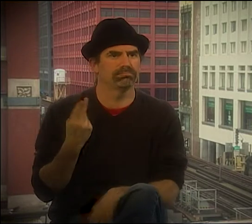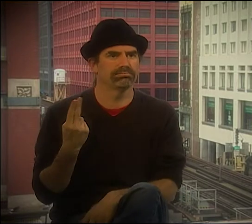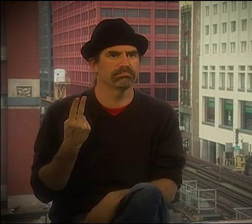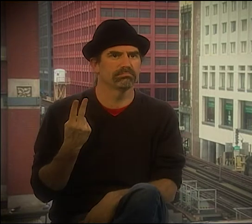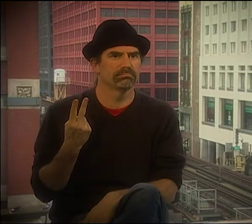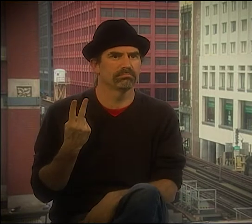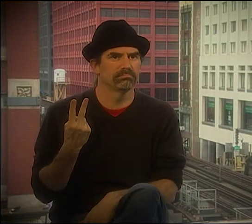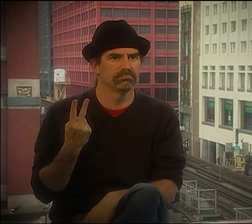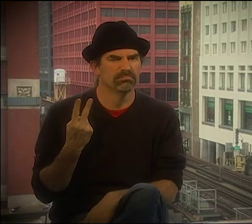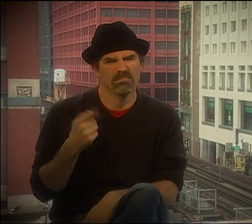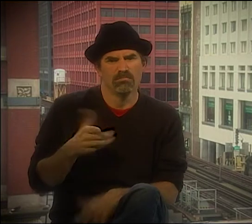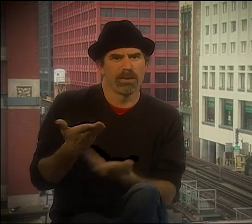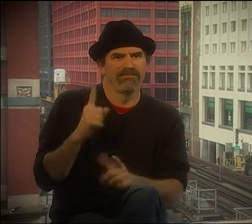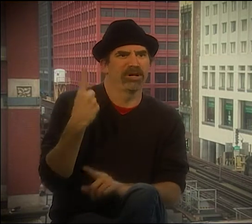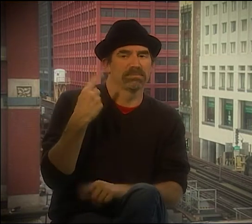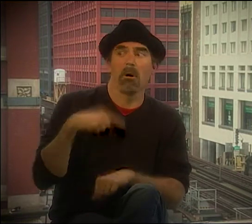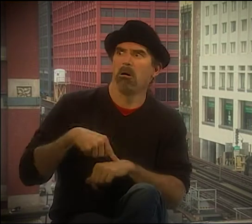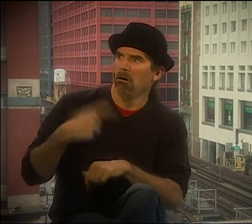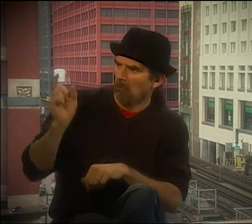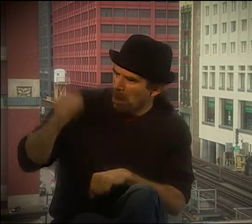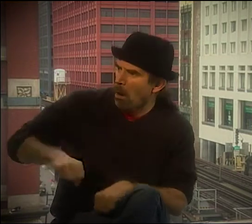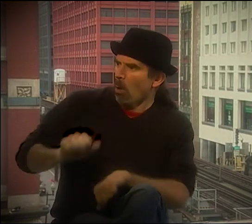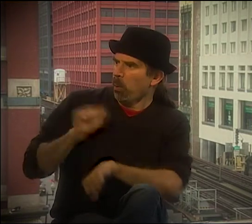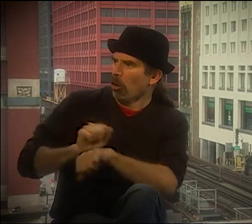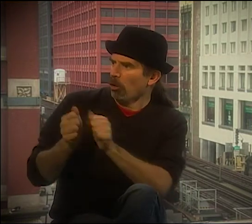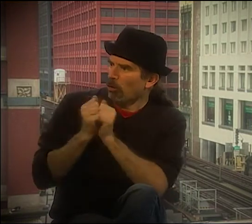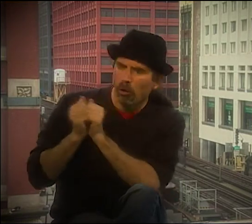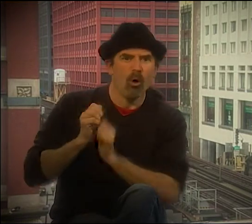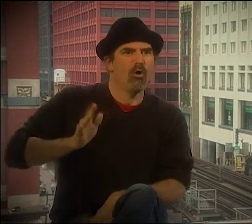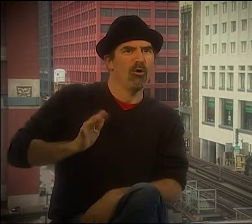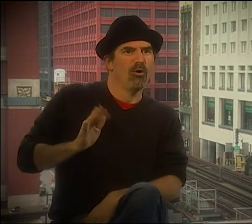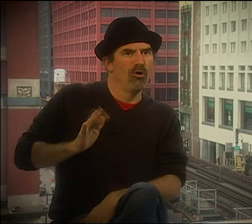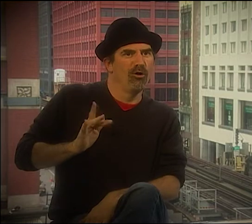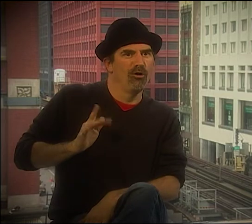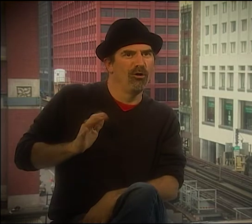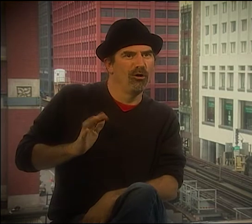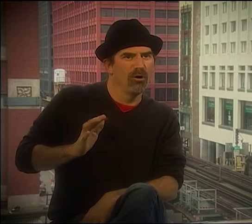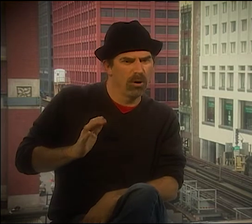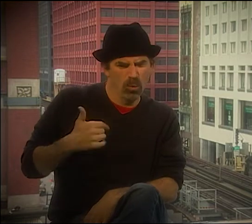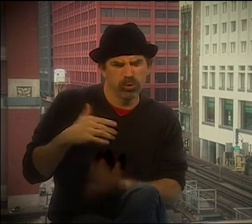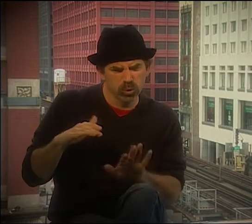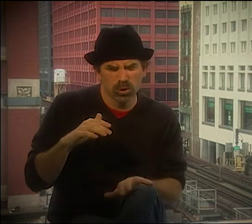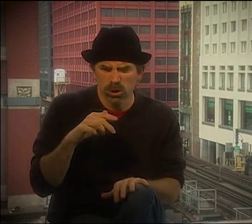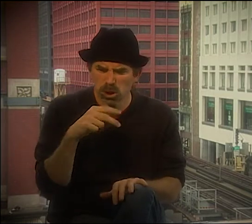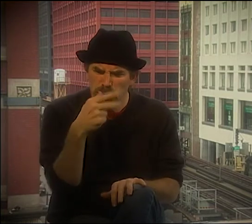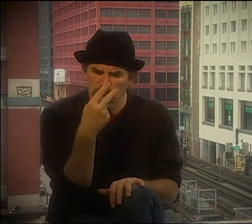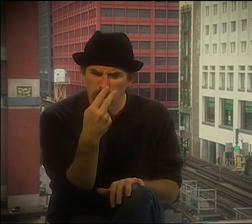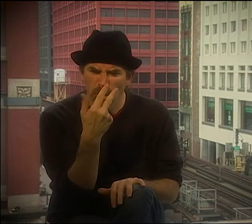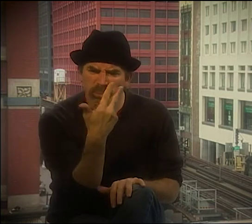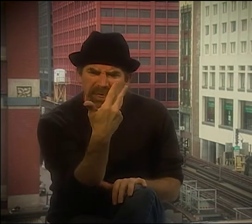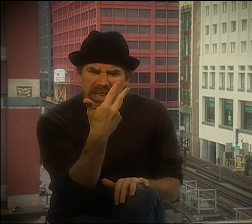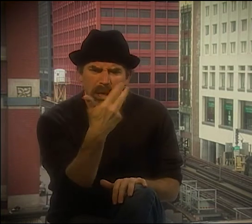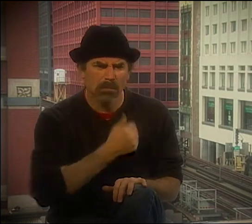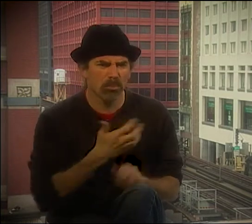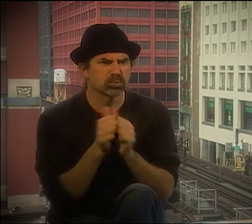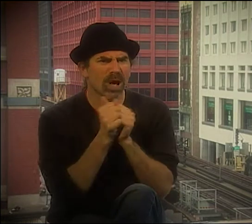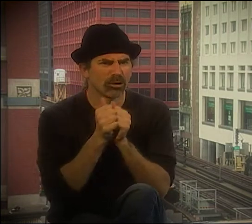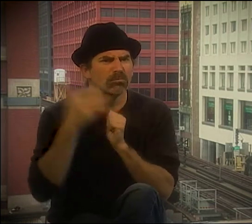AND THEN WE WOULD PLAY WITH THAT, AND WE'D GO BACK AND FORTH AND THEN WE REALIZED WE WOULD SHATTER THE WINDSHIELD TOGETHER. AND THEN IT BECAME THIS DUET.